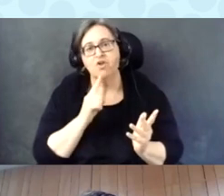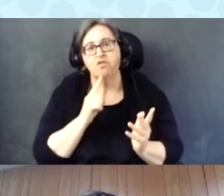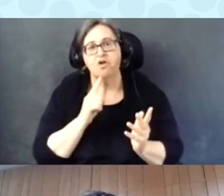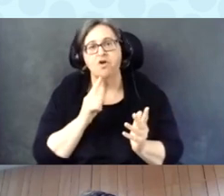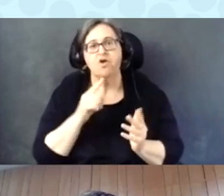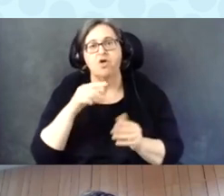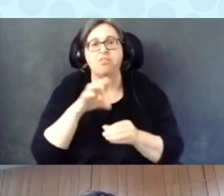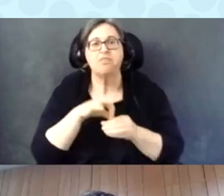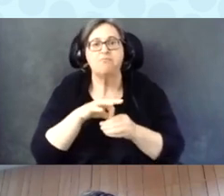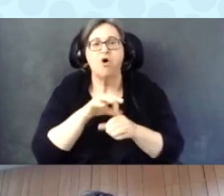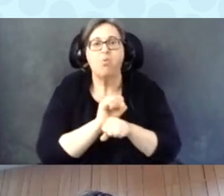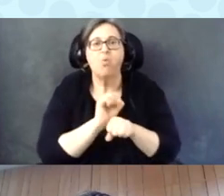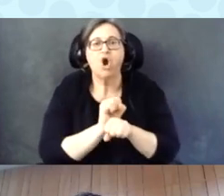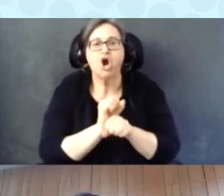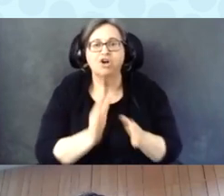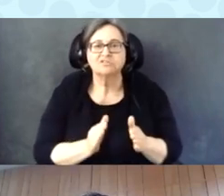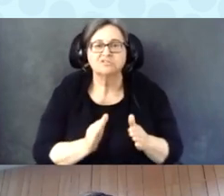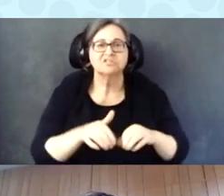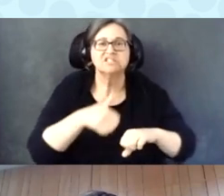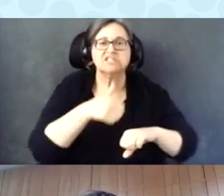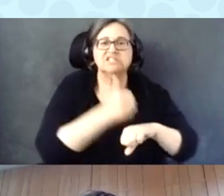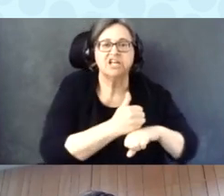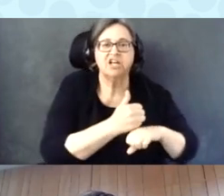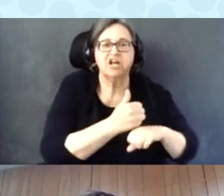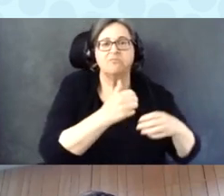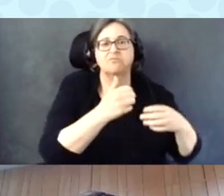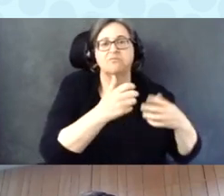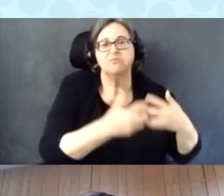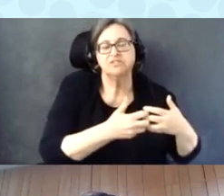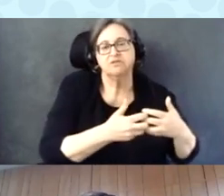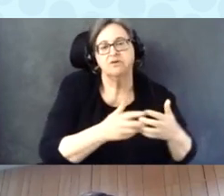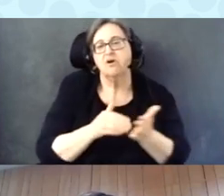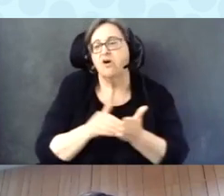Frequently, the machine was not set up because of poll-workers did not how to set it up.